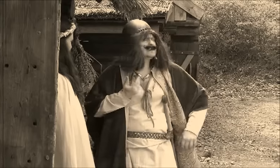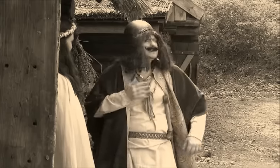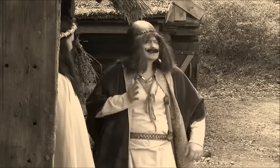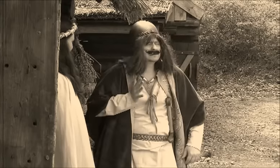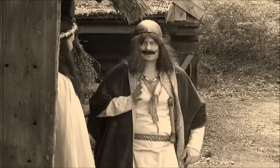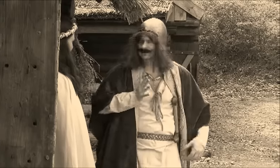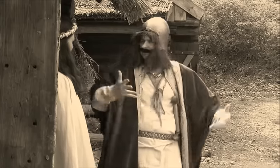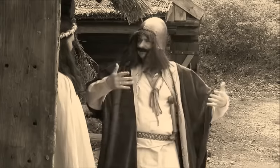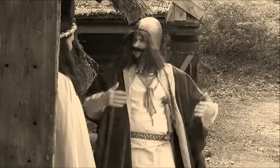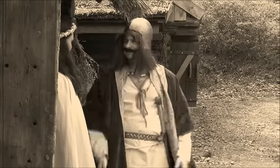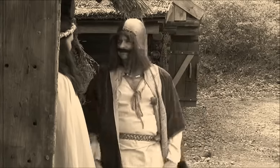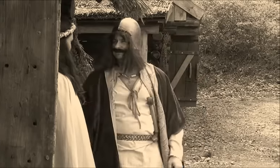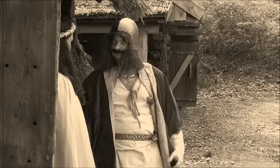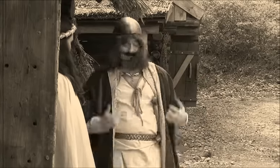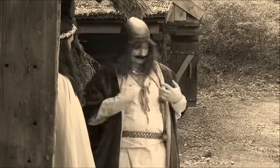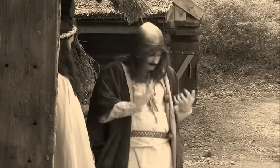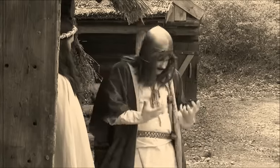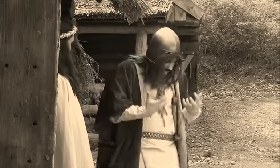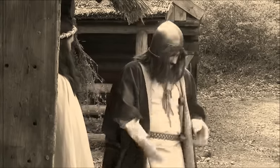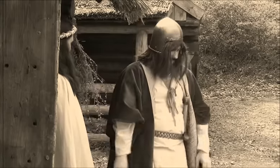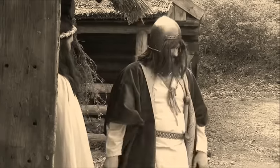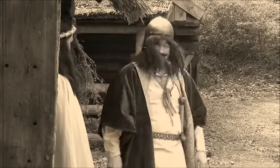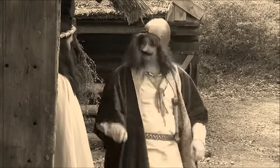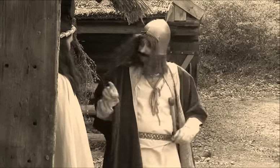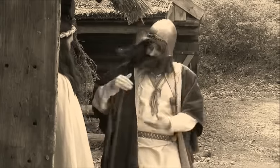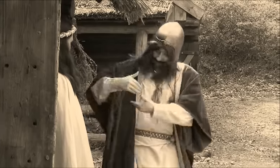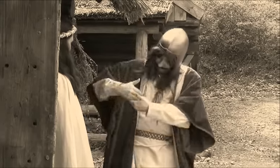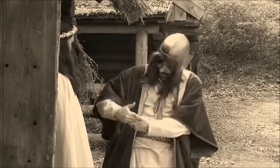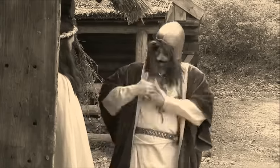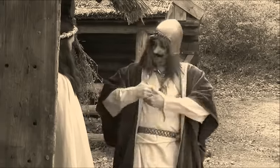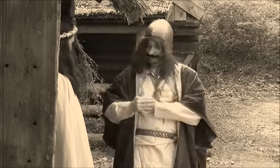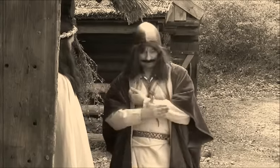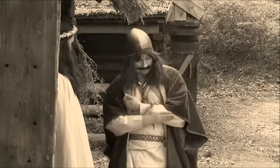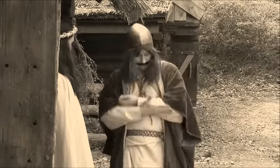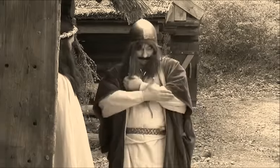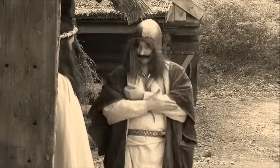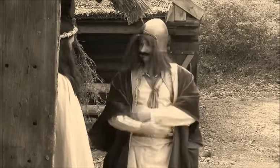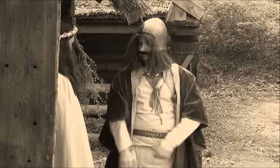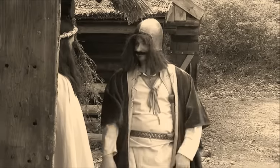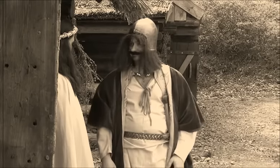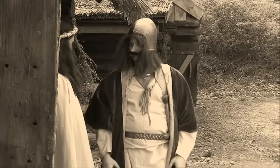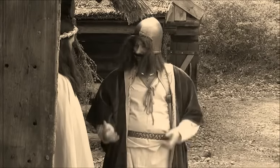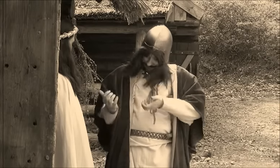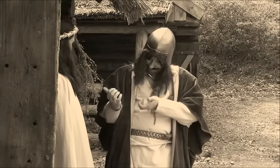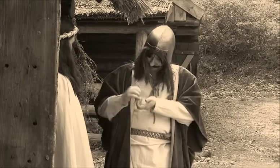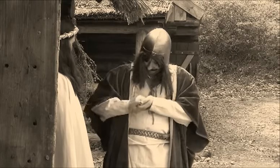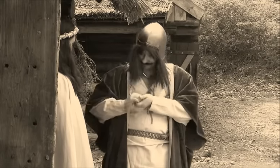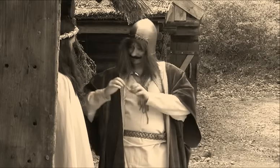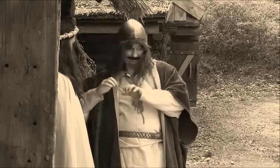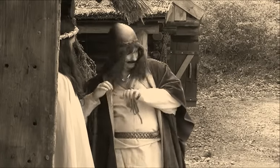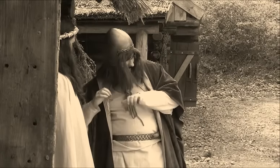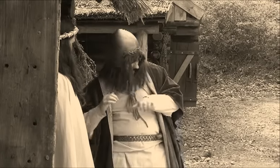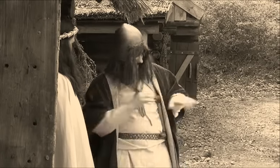I sense danger. I need your help.